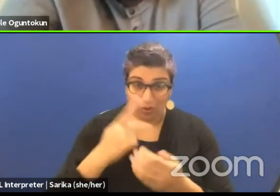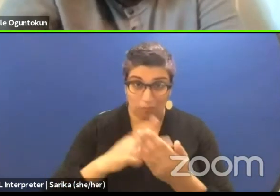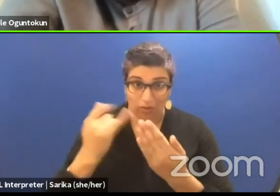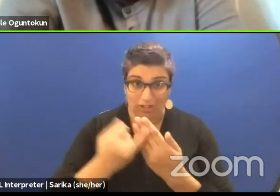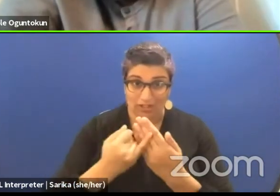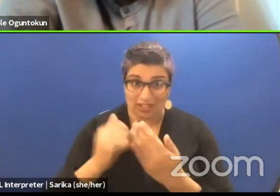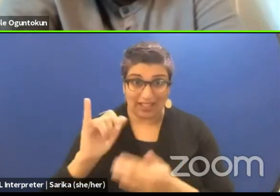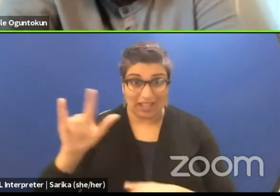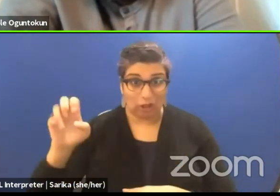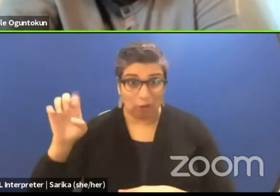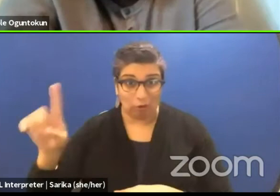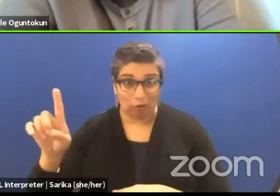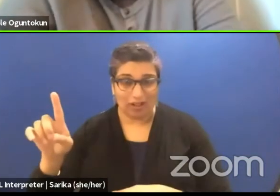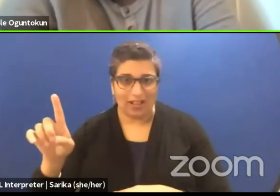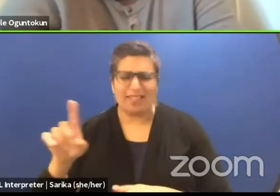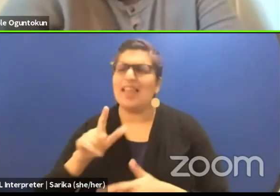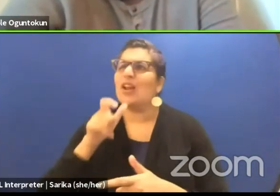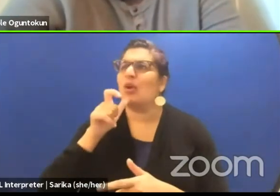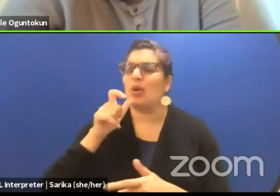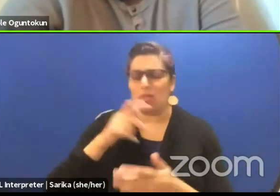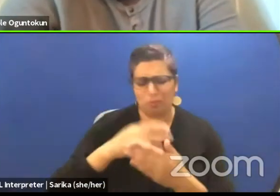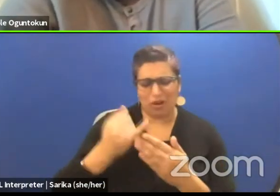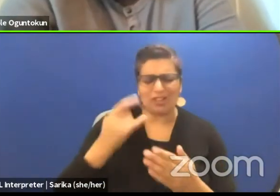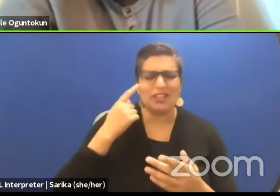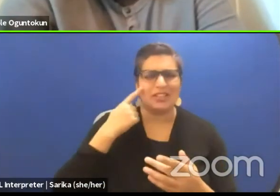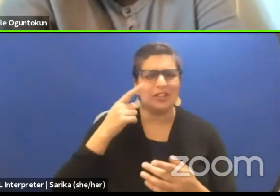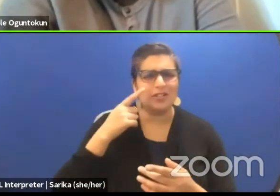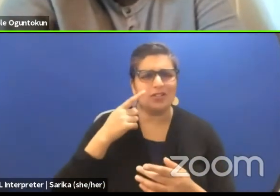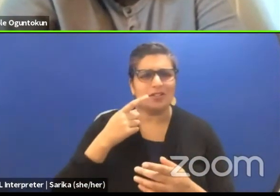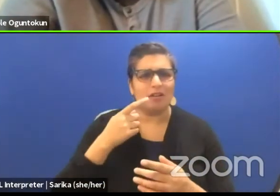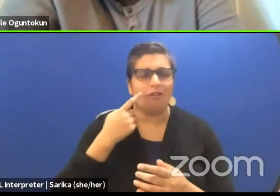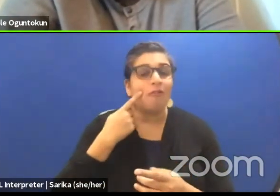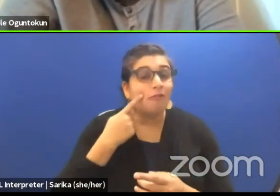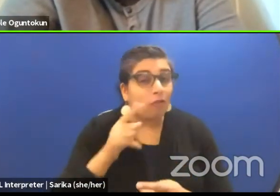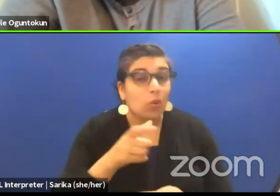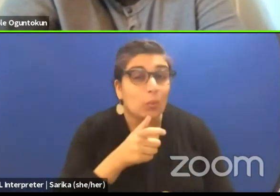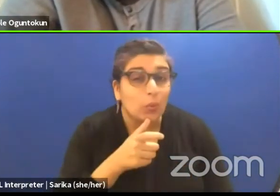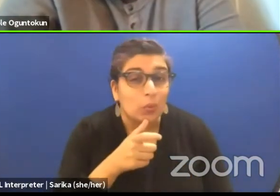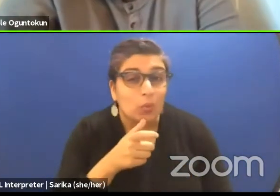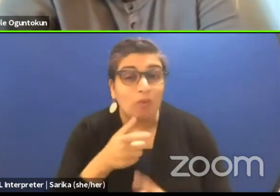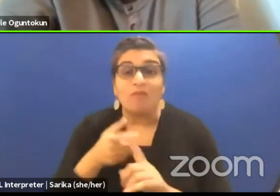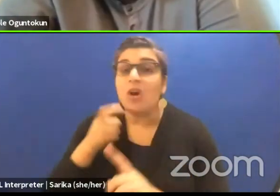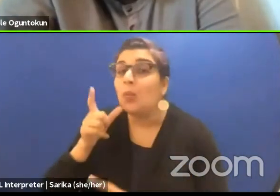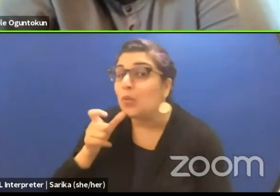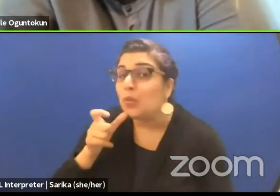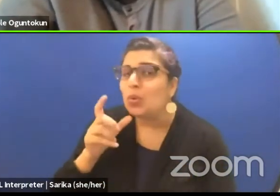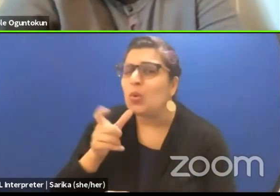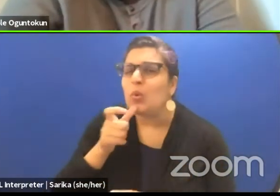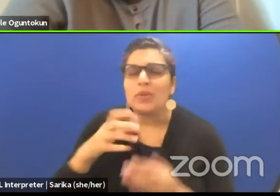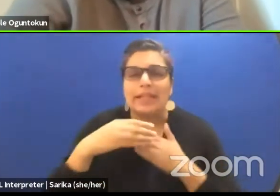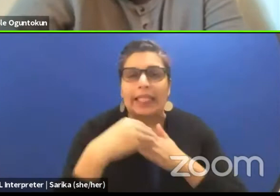Whose project is it? Who's project? Who's the one who's lead dramaturg there?